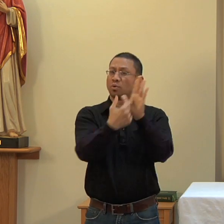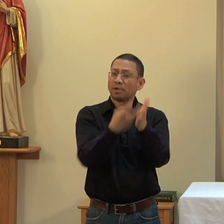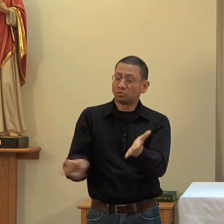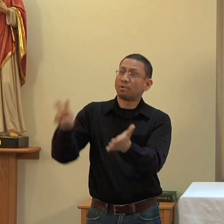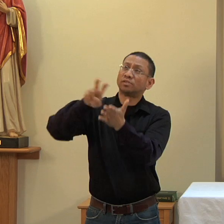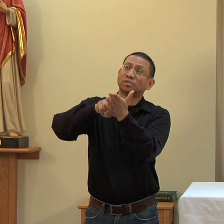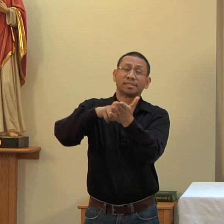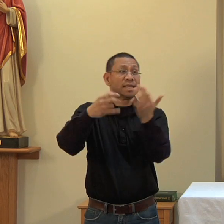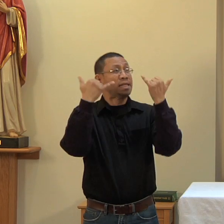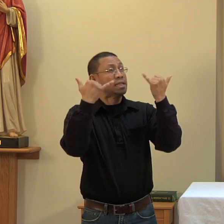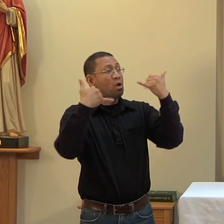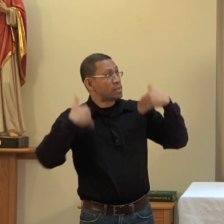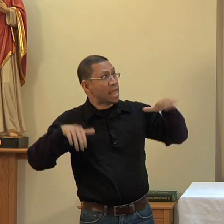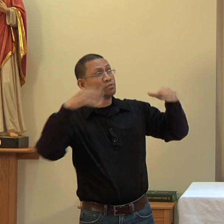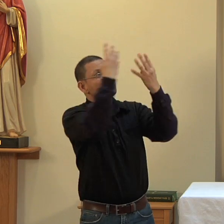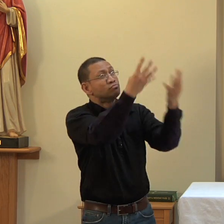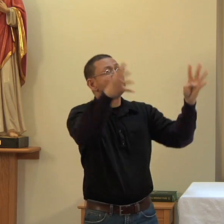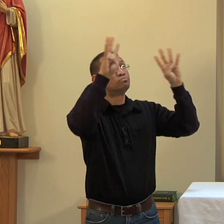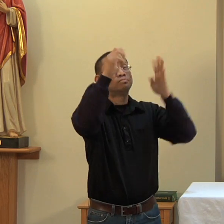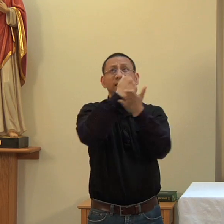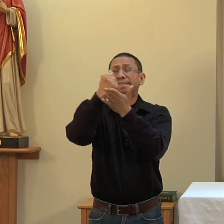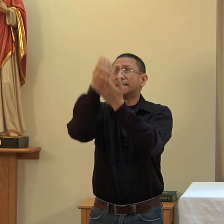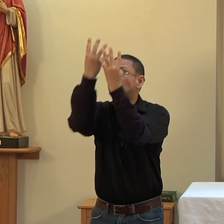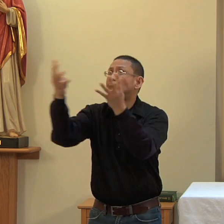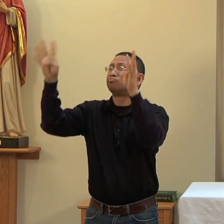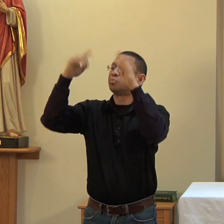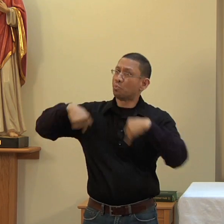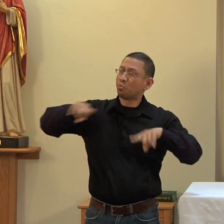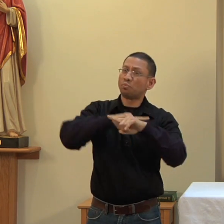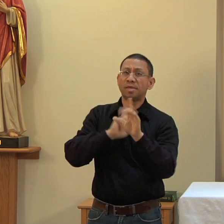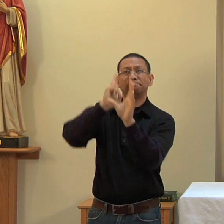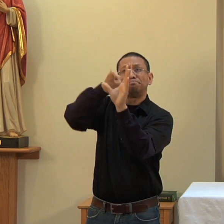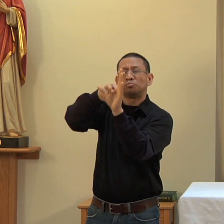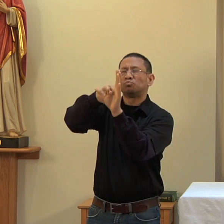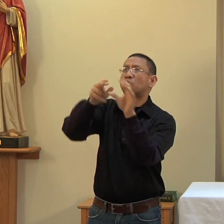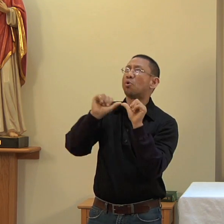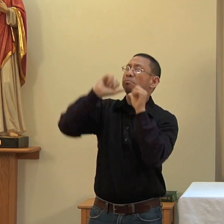And so, with the Angels and all the Saints we declare your glory, as with one voice we